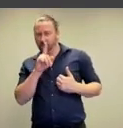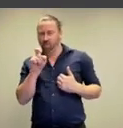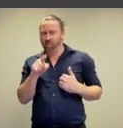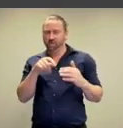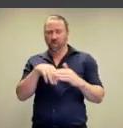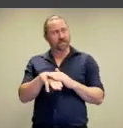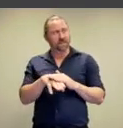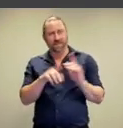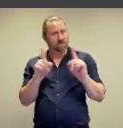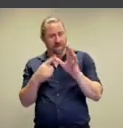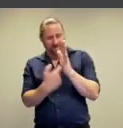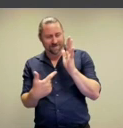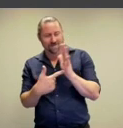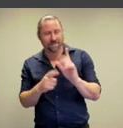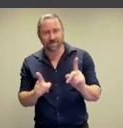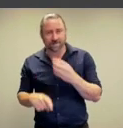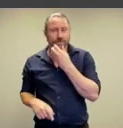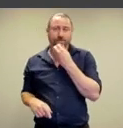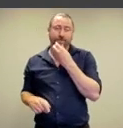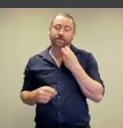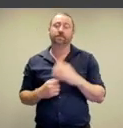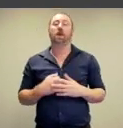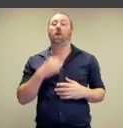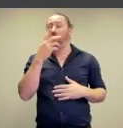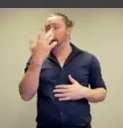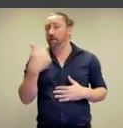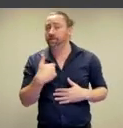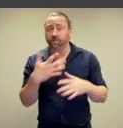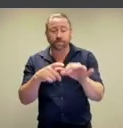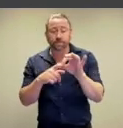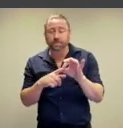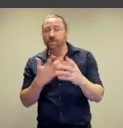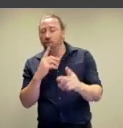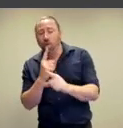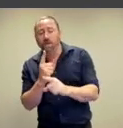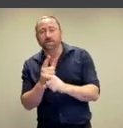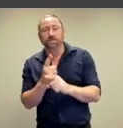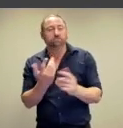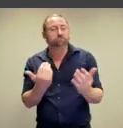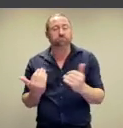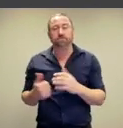artworks. Okay, let's pause for a moment